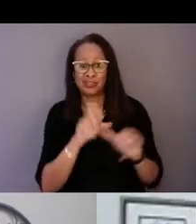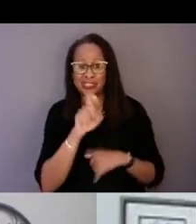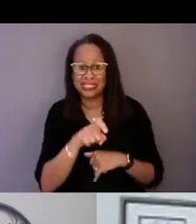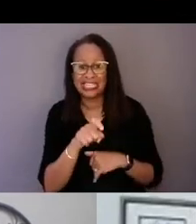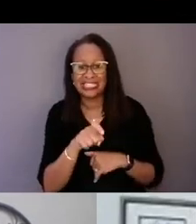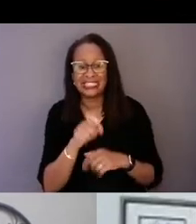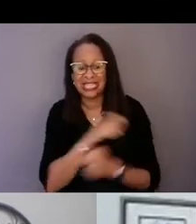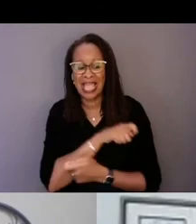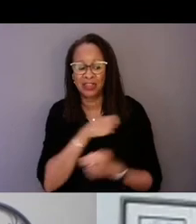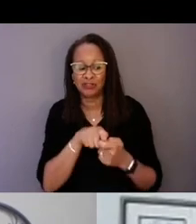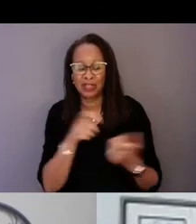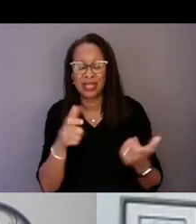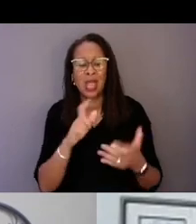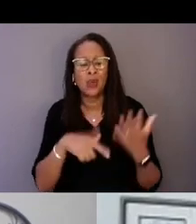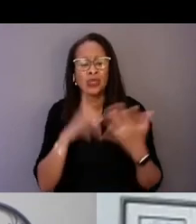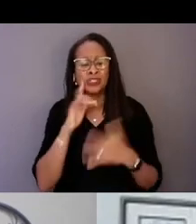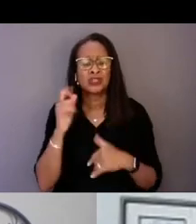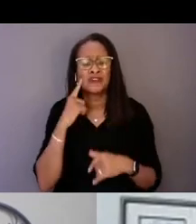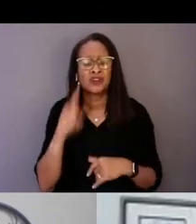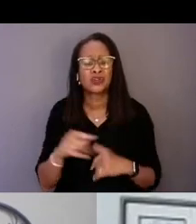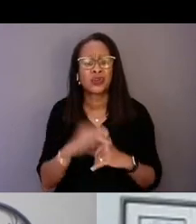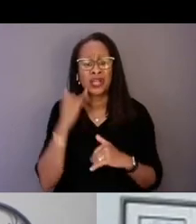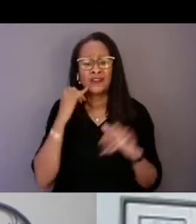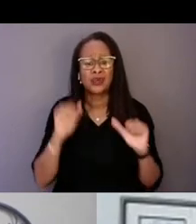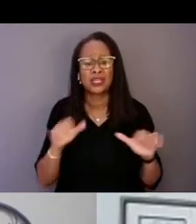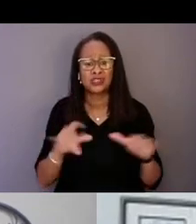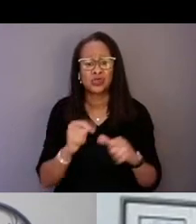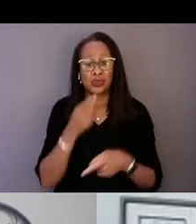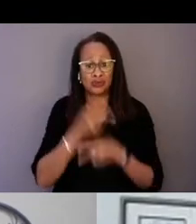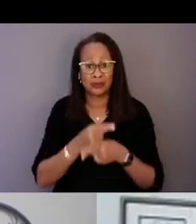What does that look like for you if we can do this correctly?